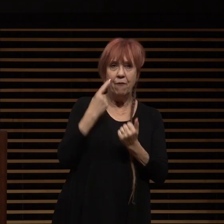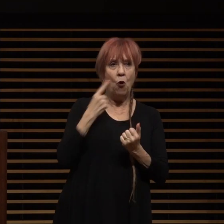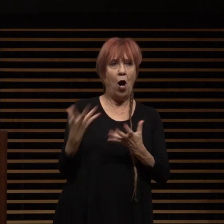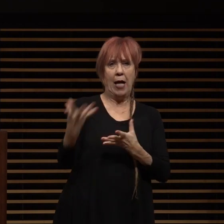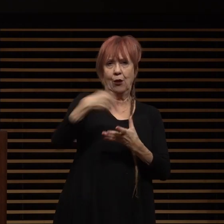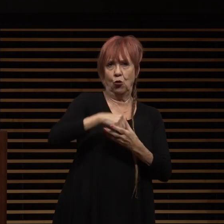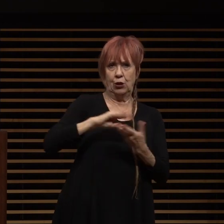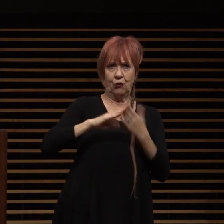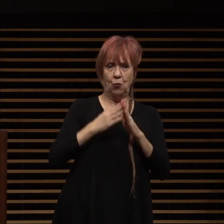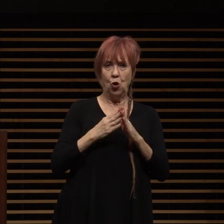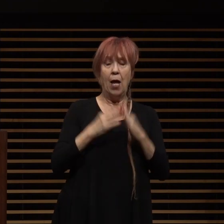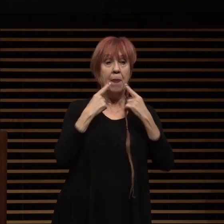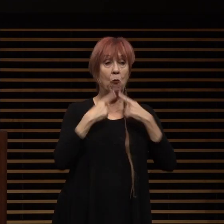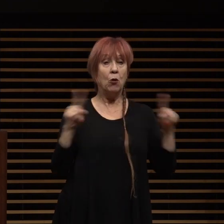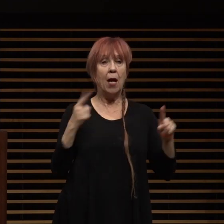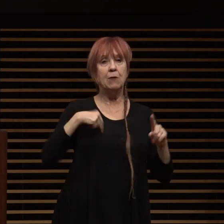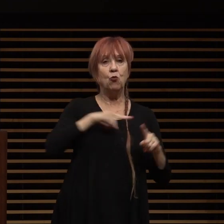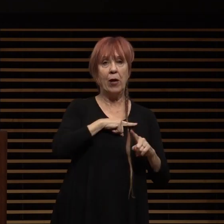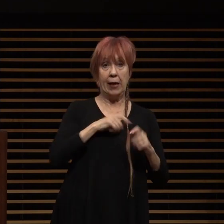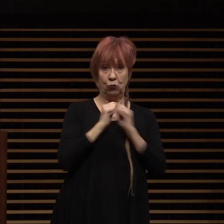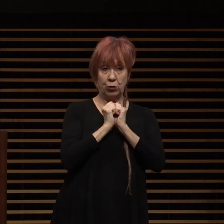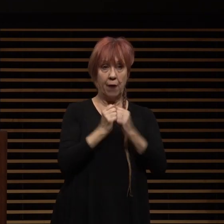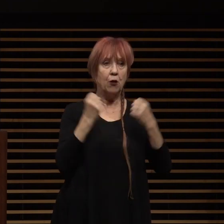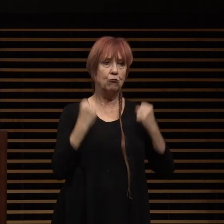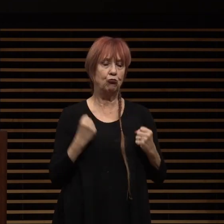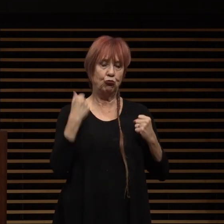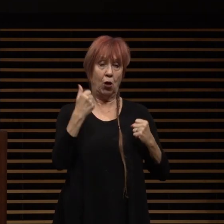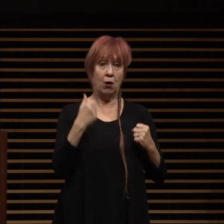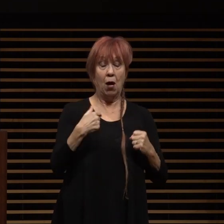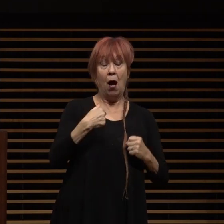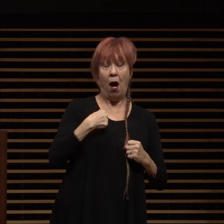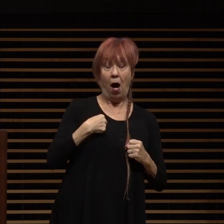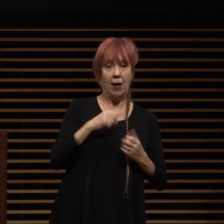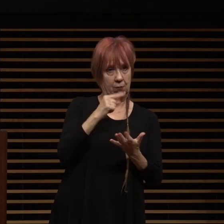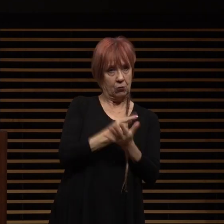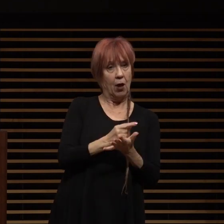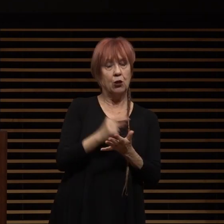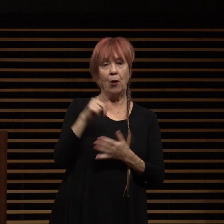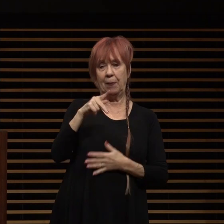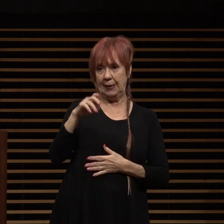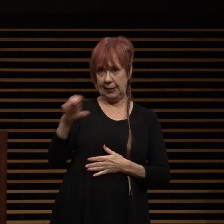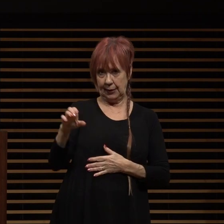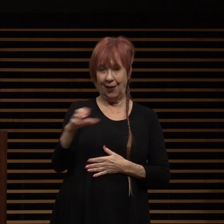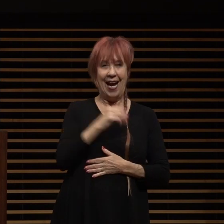are stronger together as an alumni of pasadena city college